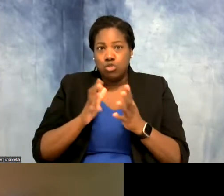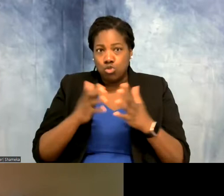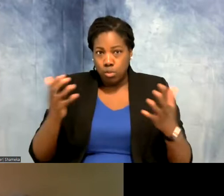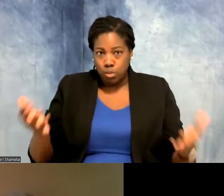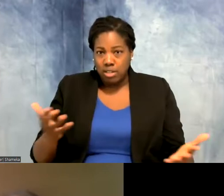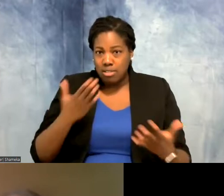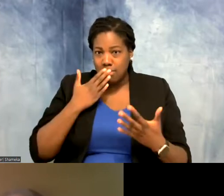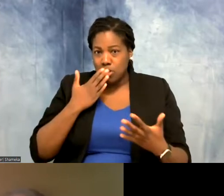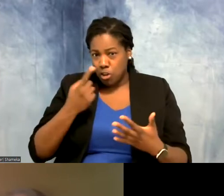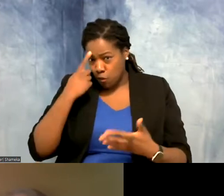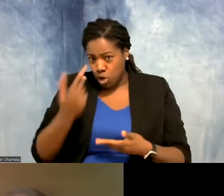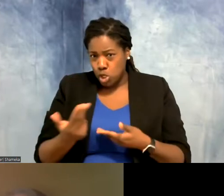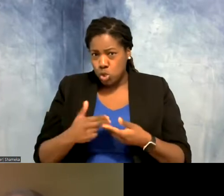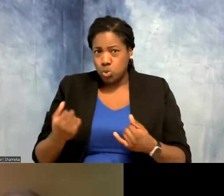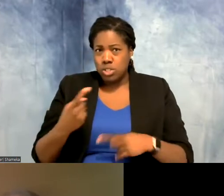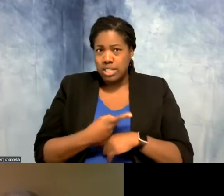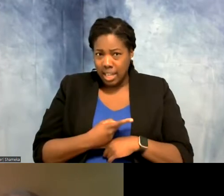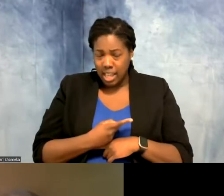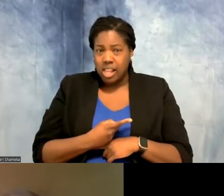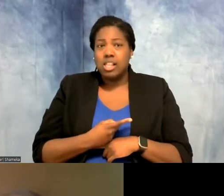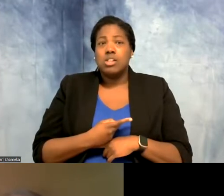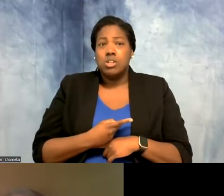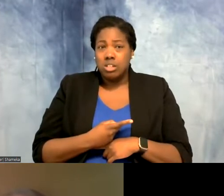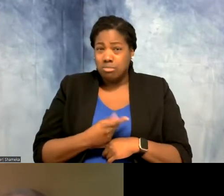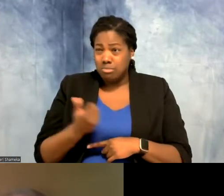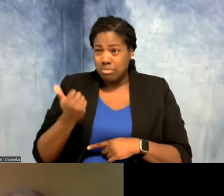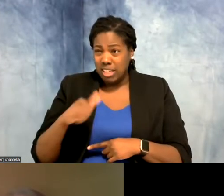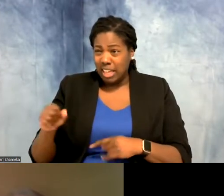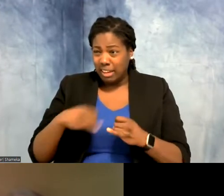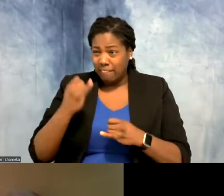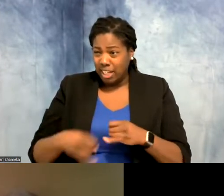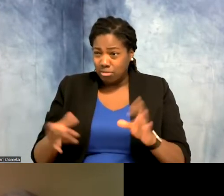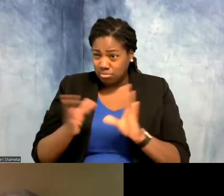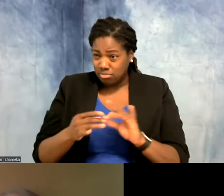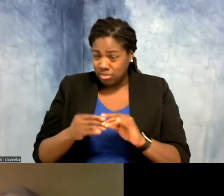you for joining us on UnZOOsual Careers. Do you have any final words of advice for our viewers?